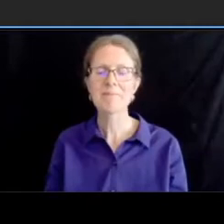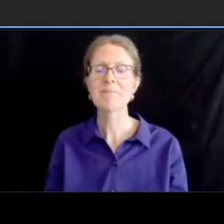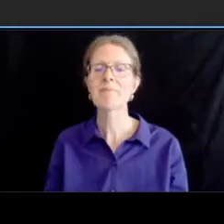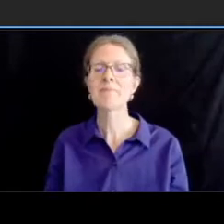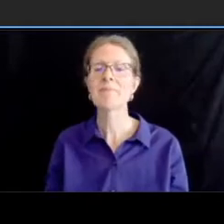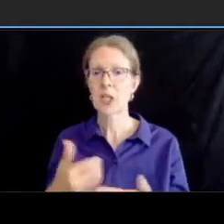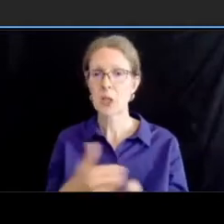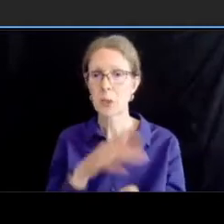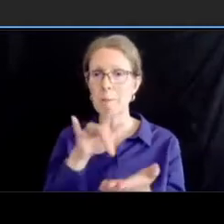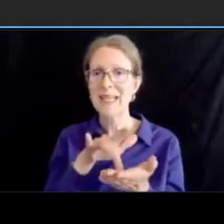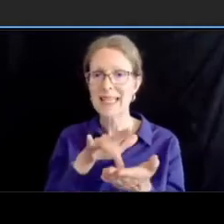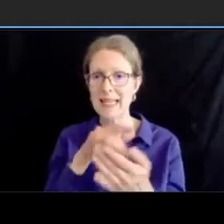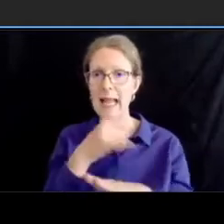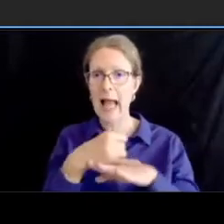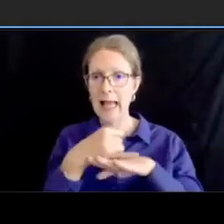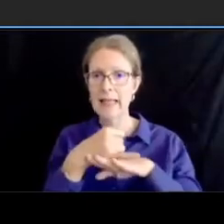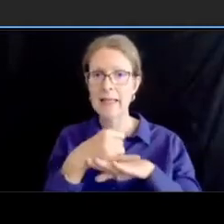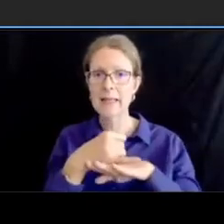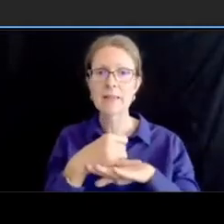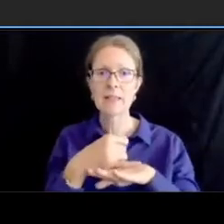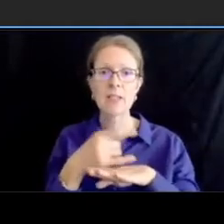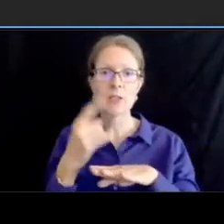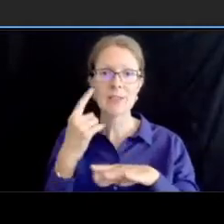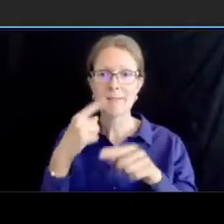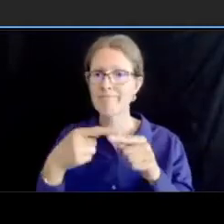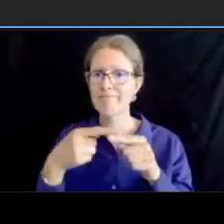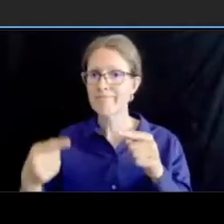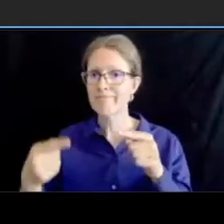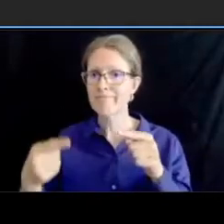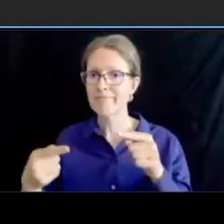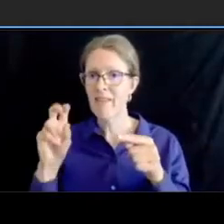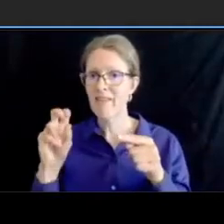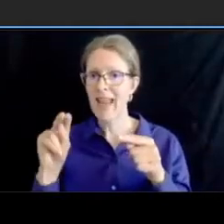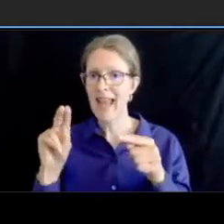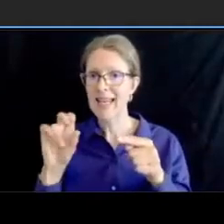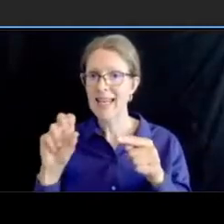uh on the on the direction that doesn't require a left turn lane we show that